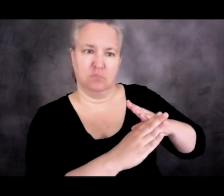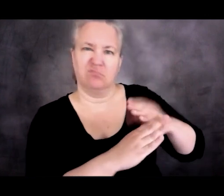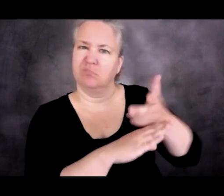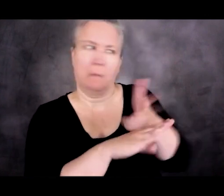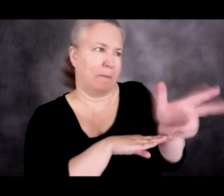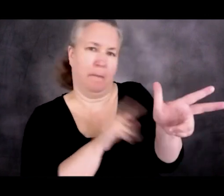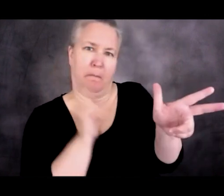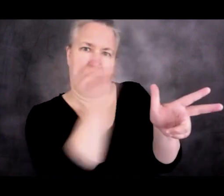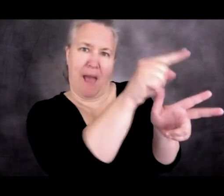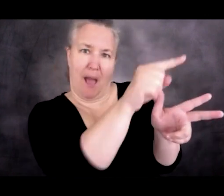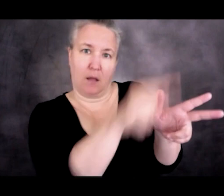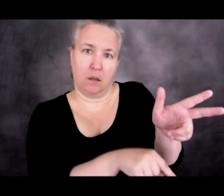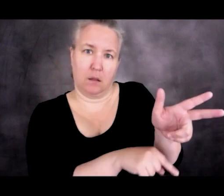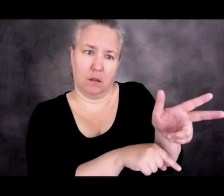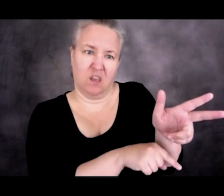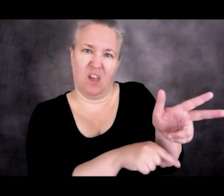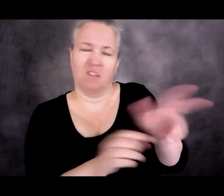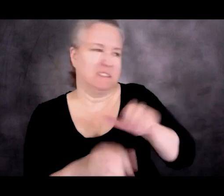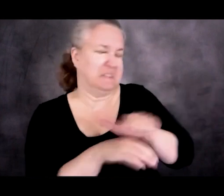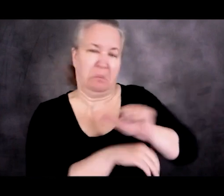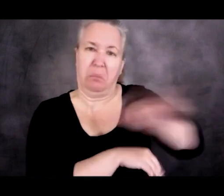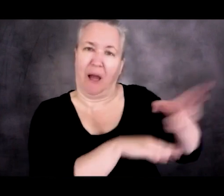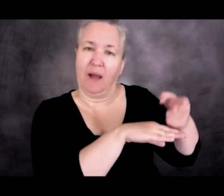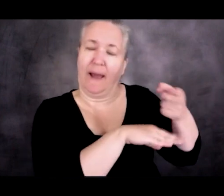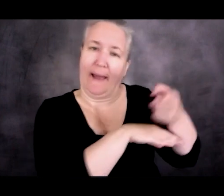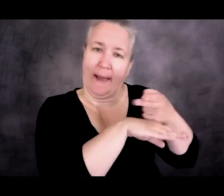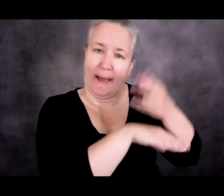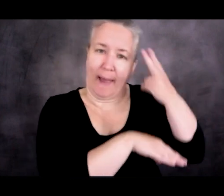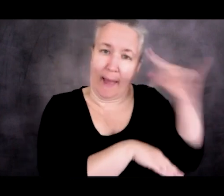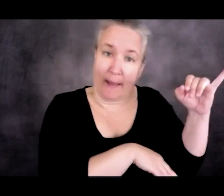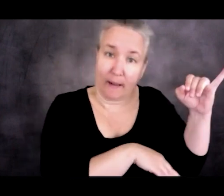were repatriated without ever setting foot on US soil.